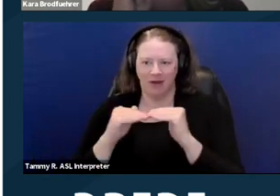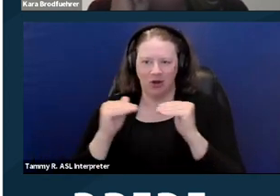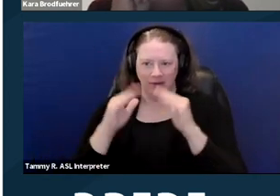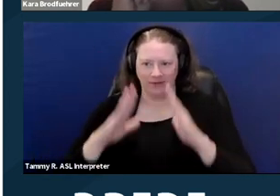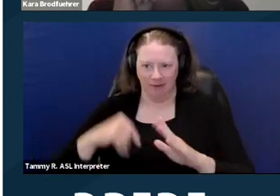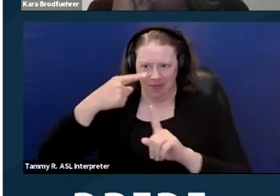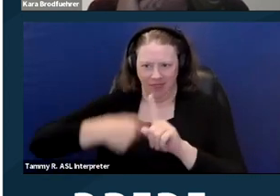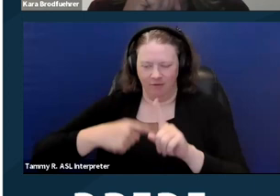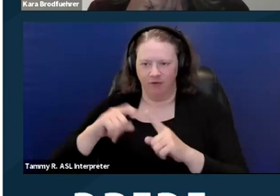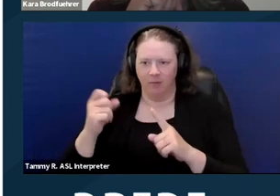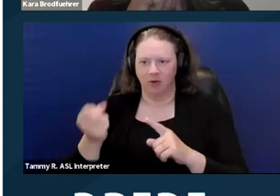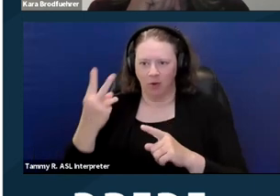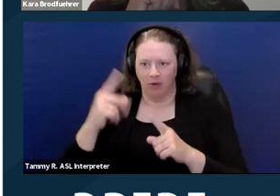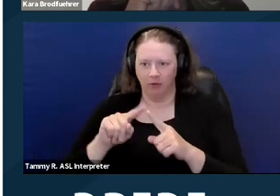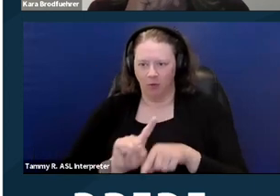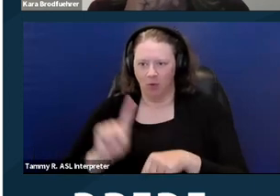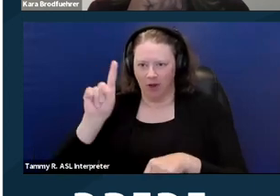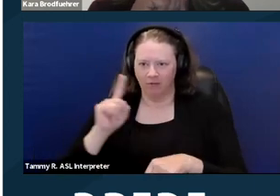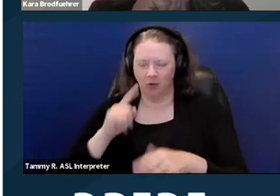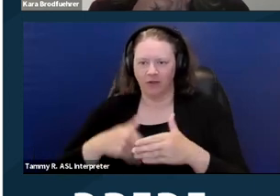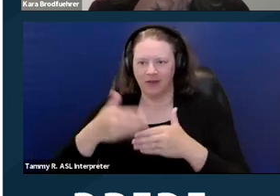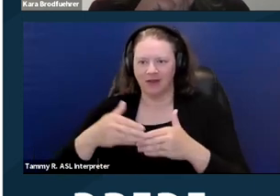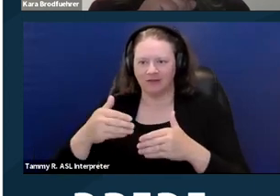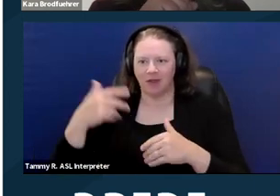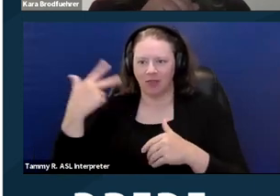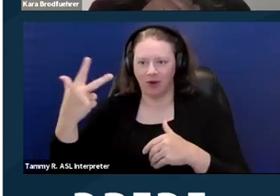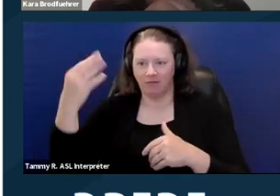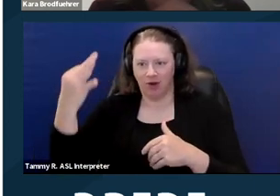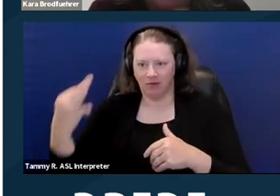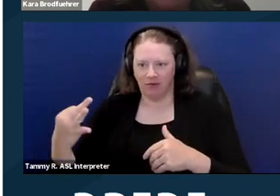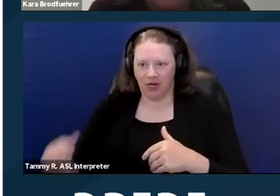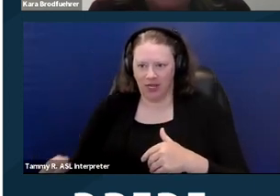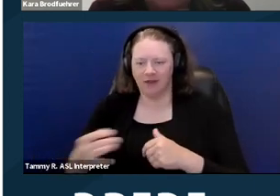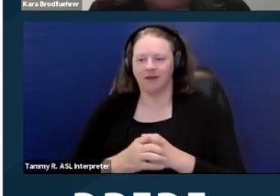So from 12 to one, for the next three Fridays. If you haven't registered already,